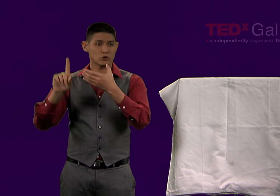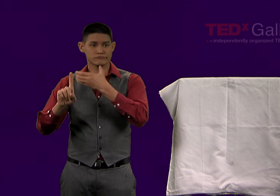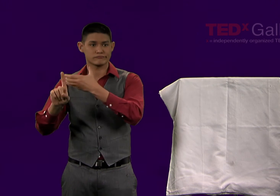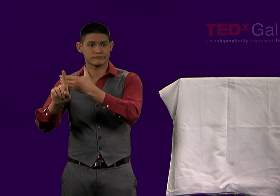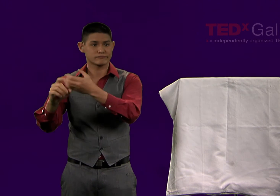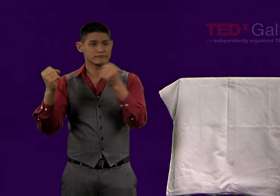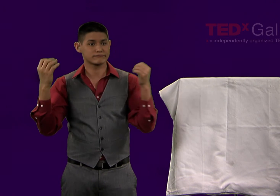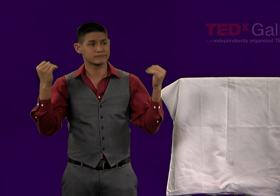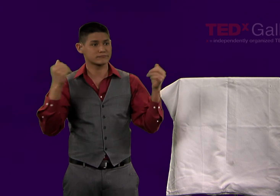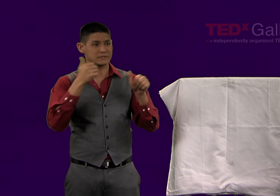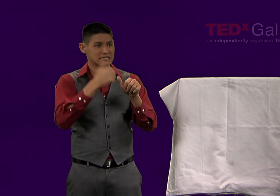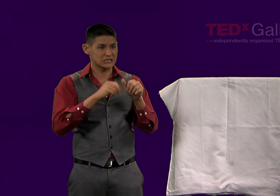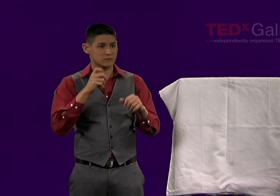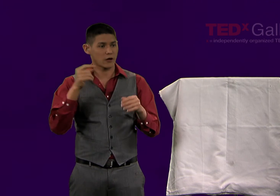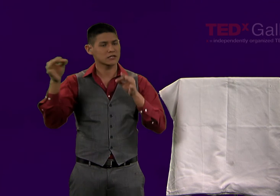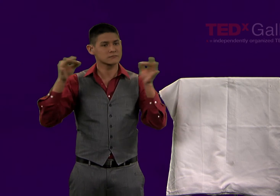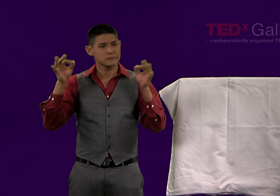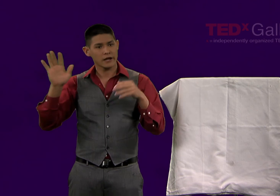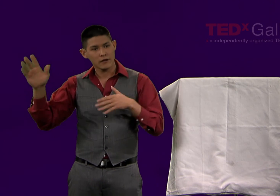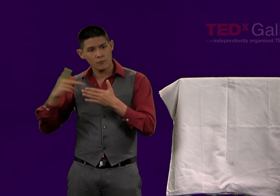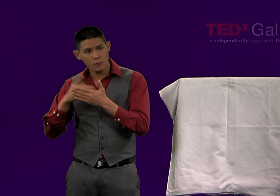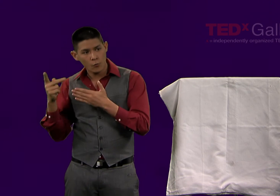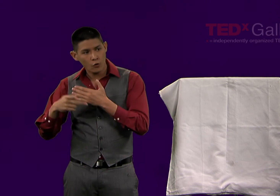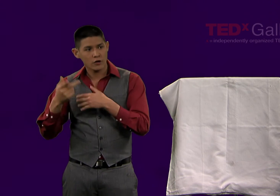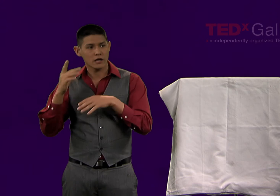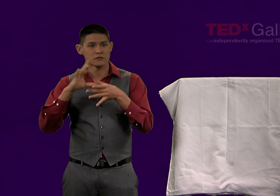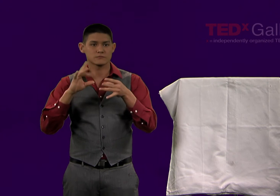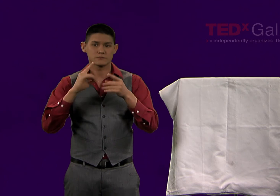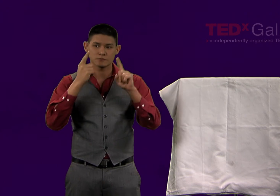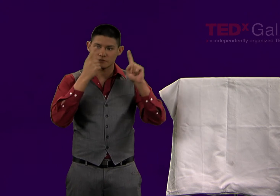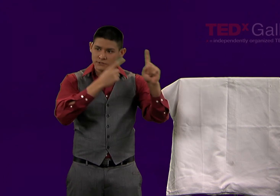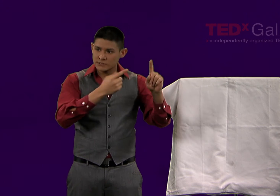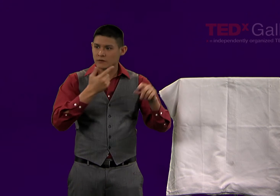often have scheduled tours that could be done in Sign Language